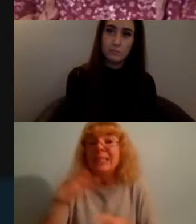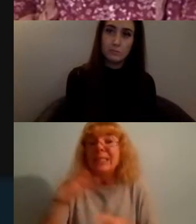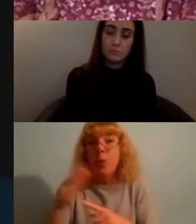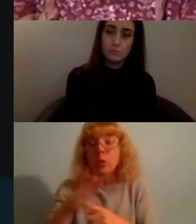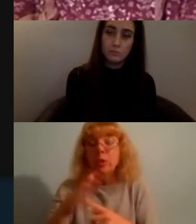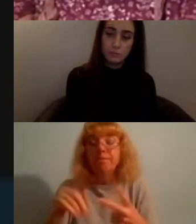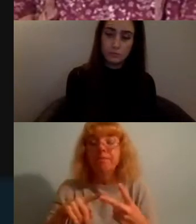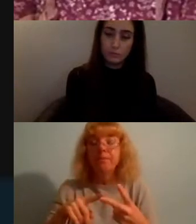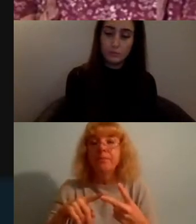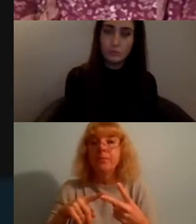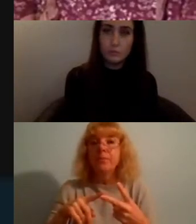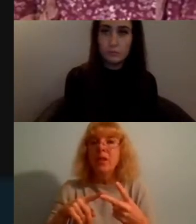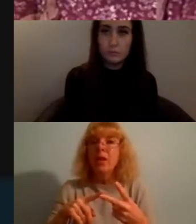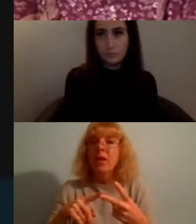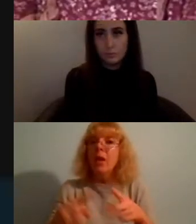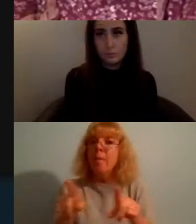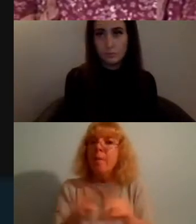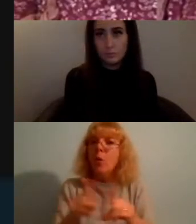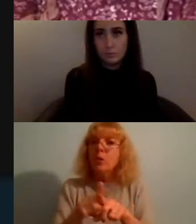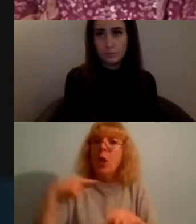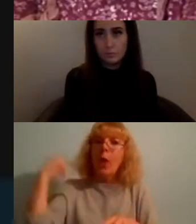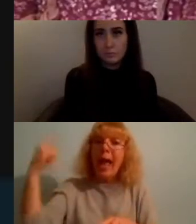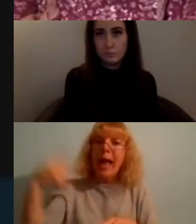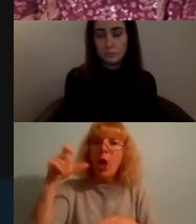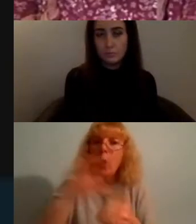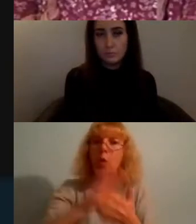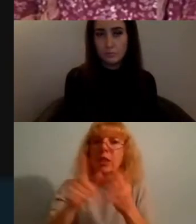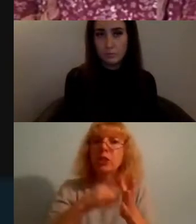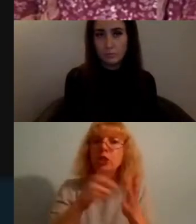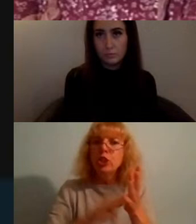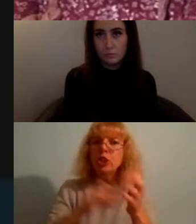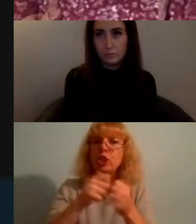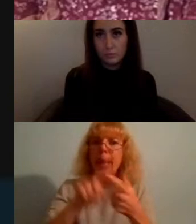also an element of the echo chamber that I really want to emphasize and that's safety